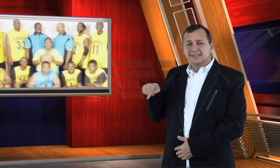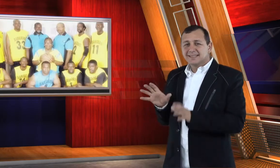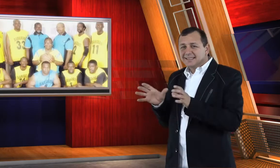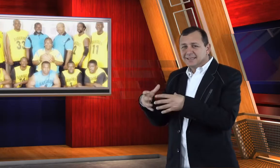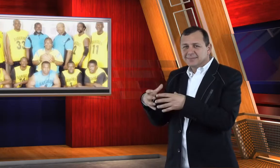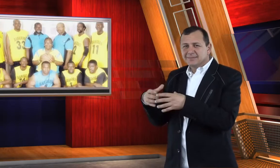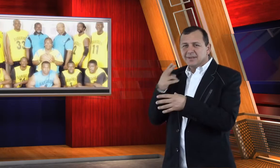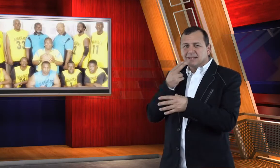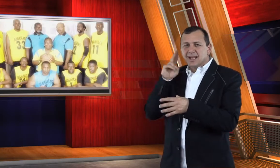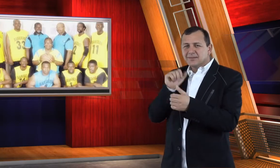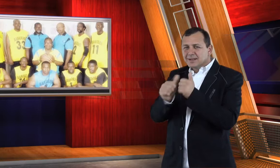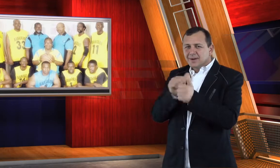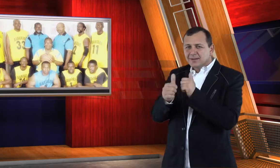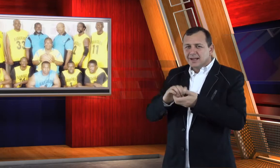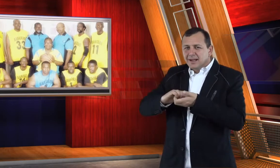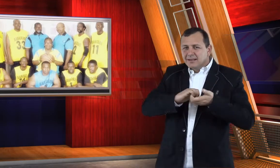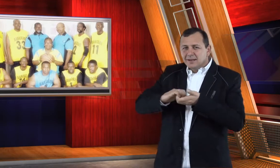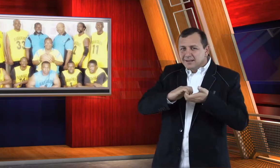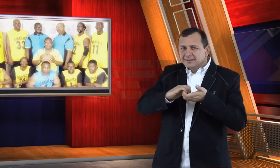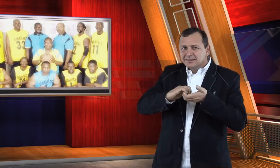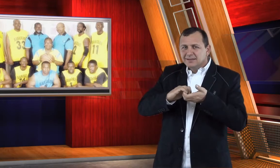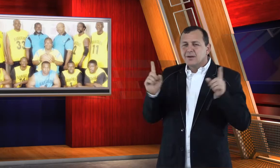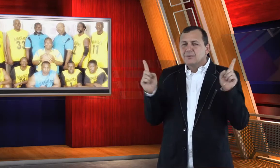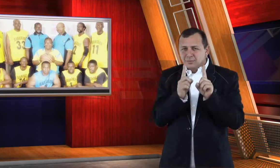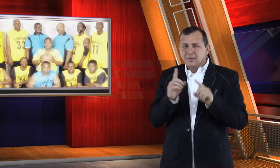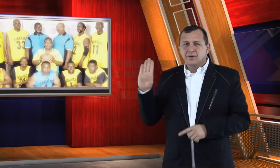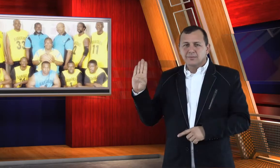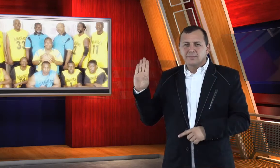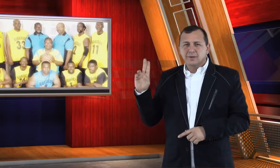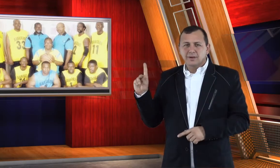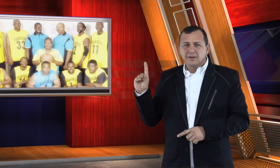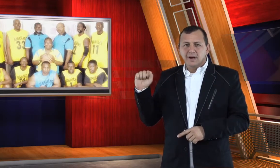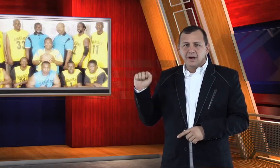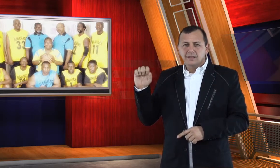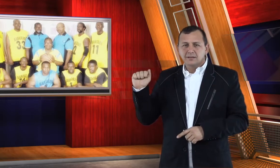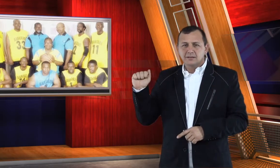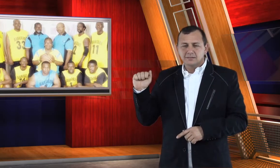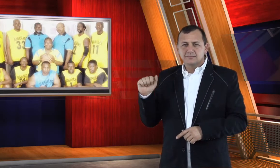The Bahamas Deaf Sport Association (BDSA) is sending